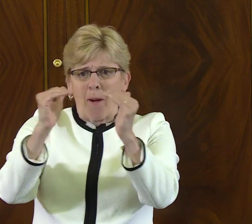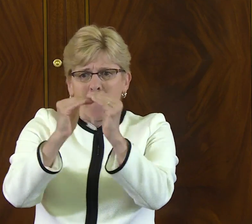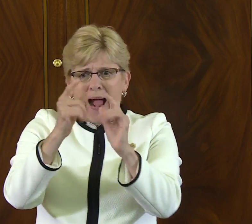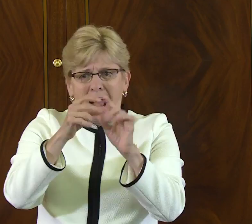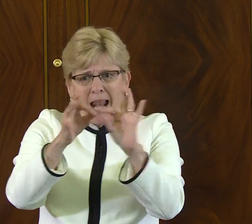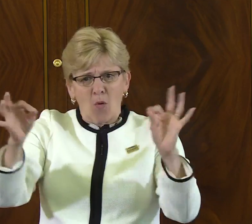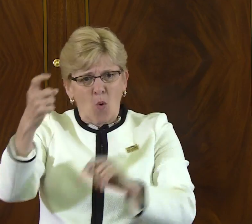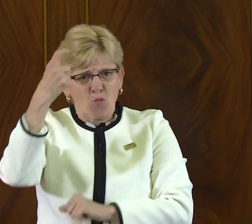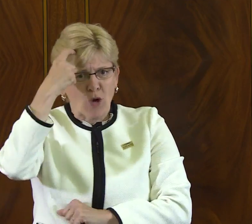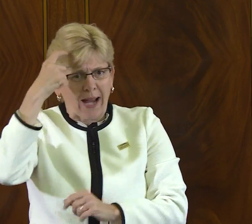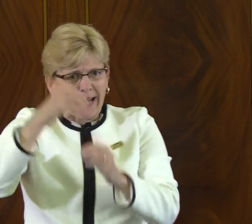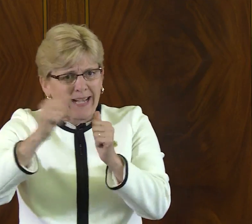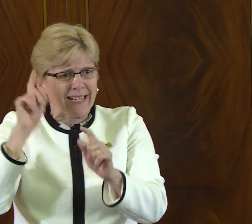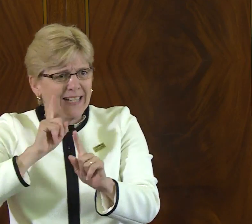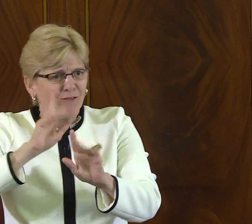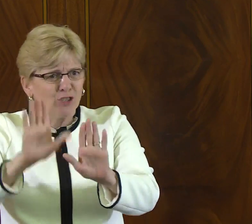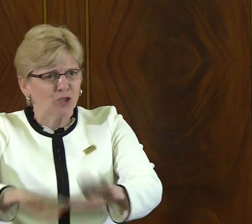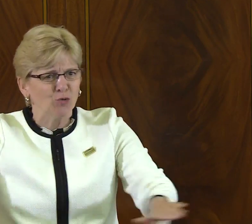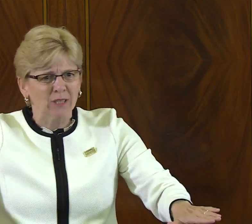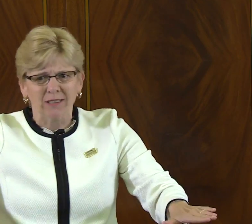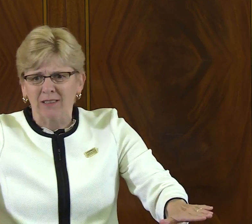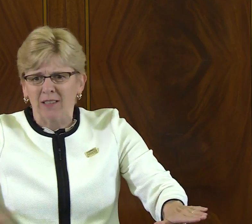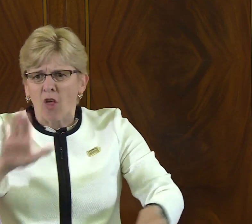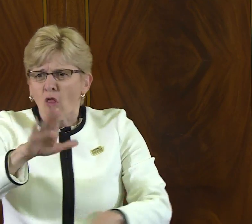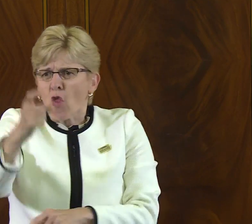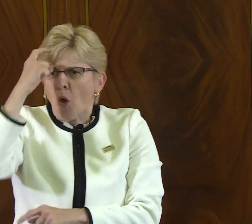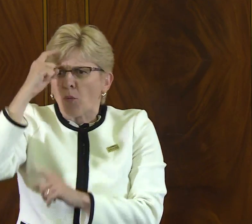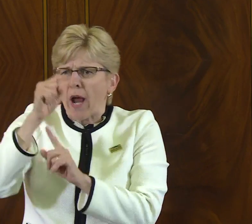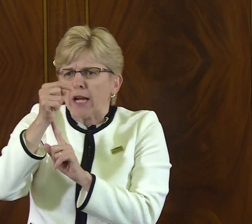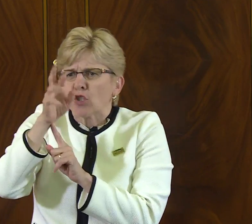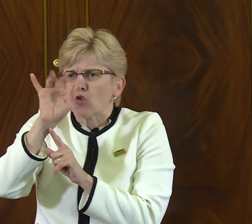If you develop a bilingual brain in a deaf child,